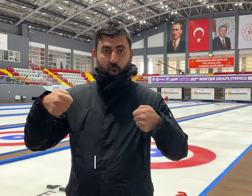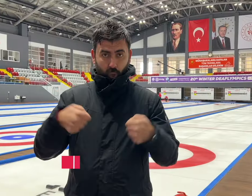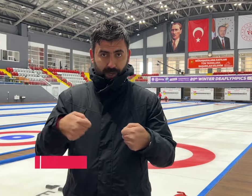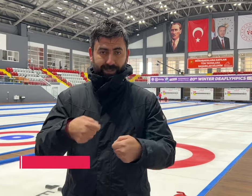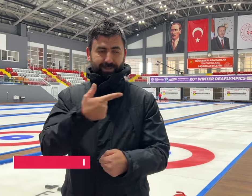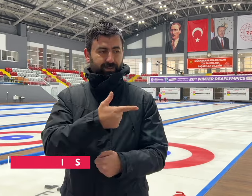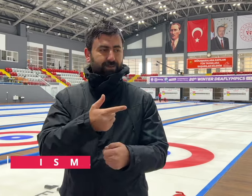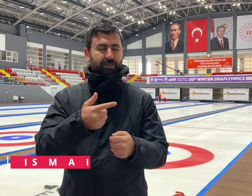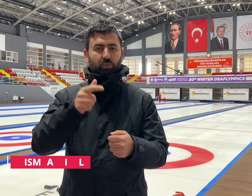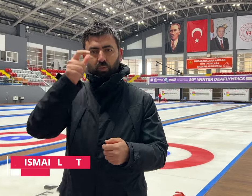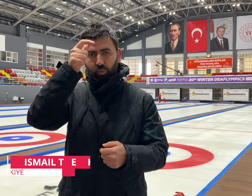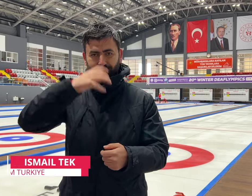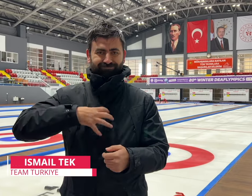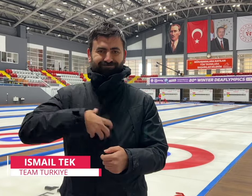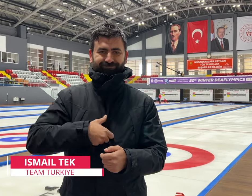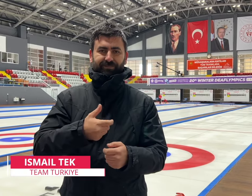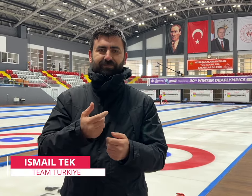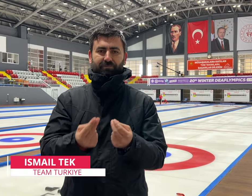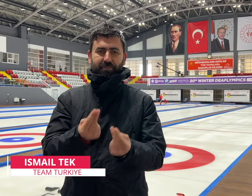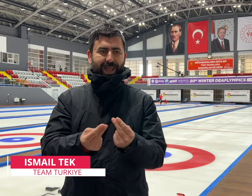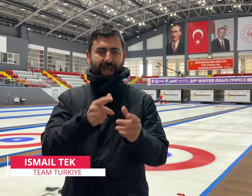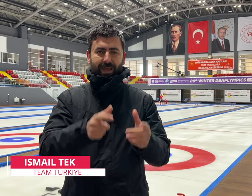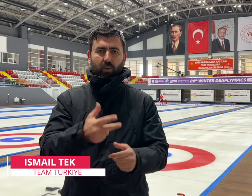[Ismail]: They had only three months and it was the first time